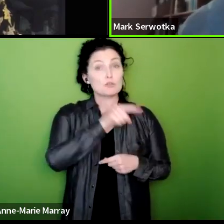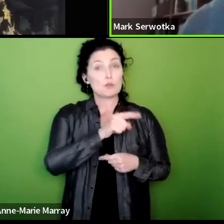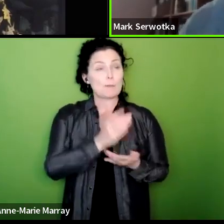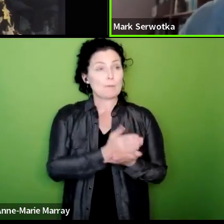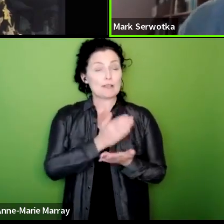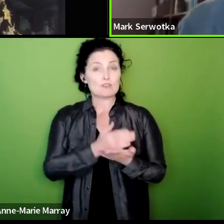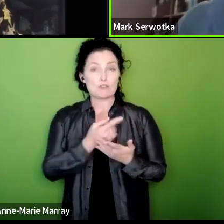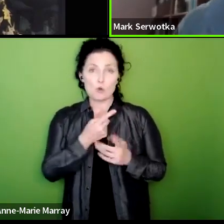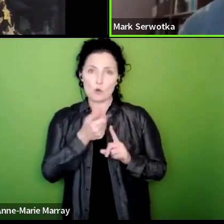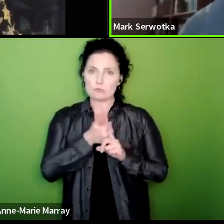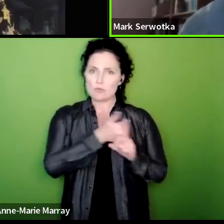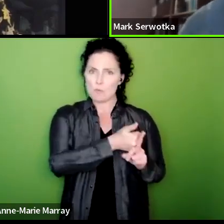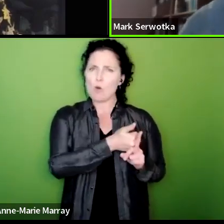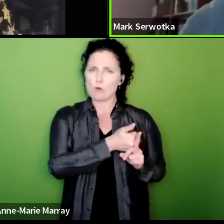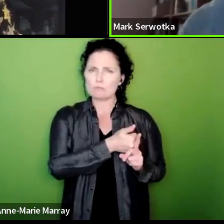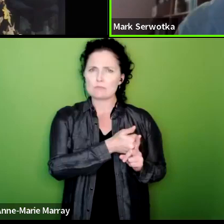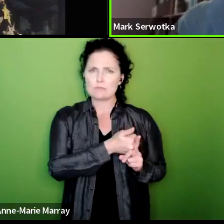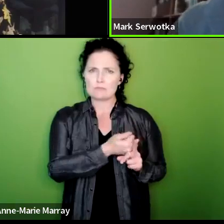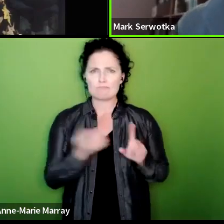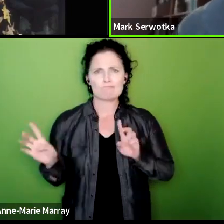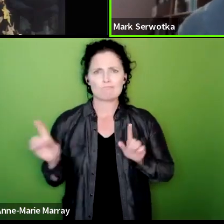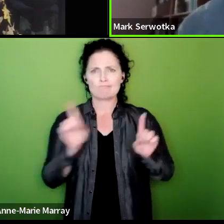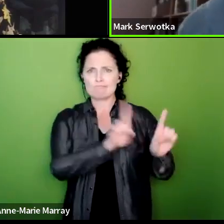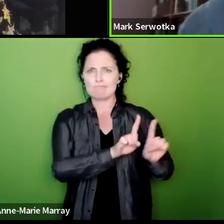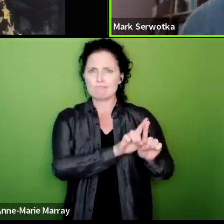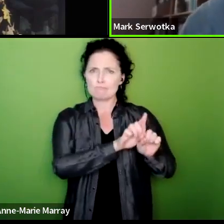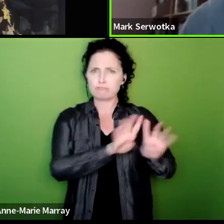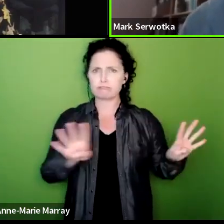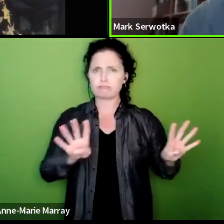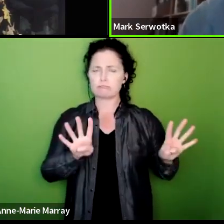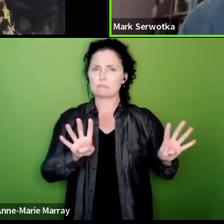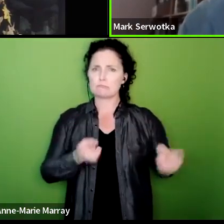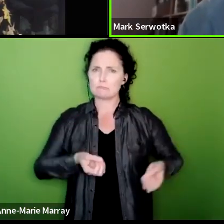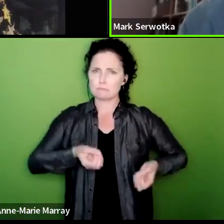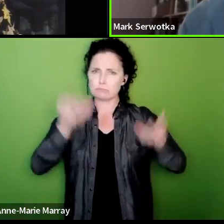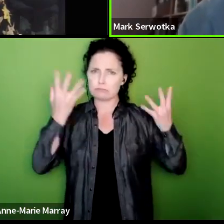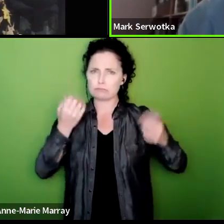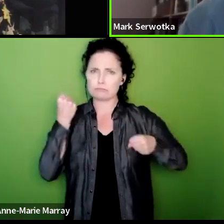message of support join their picket lines and make sure we're raising the money to keep them